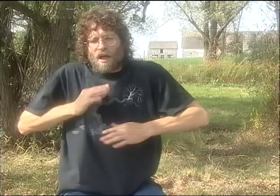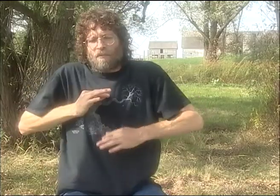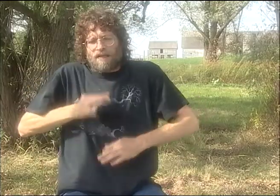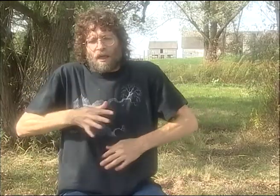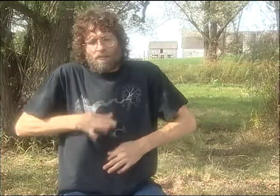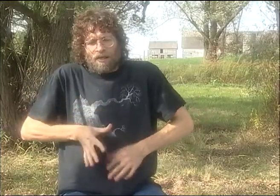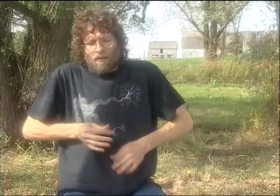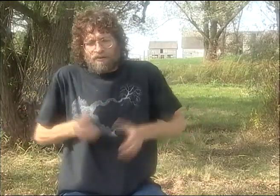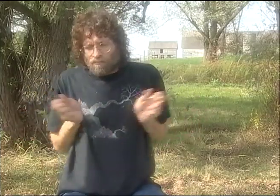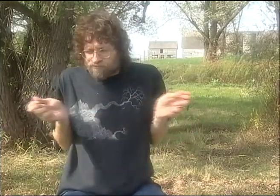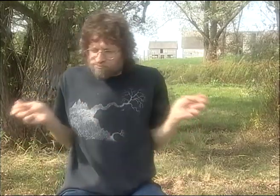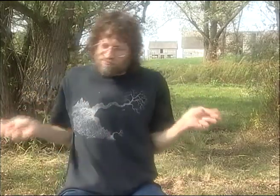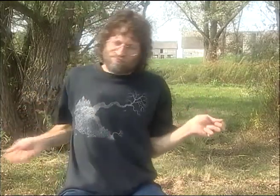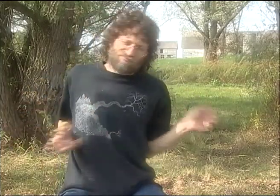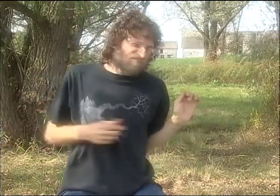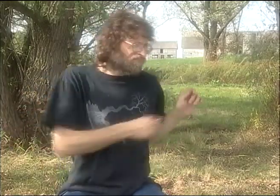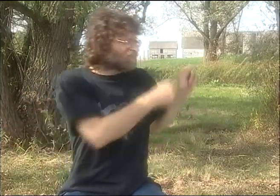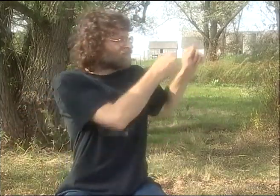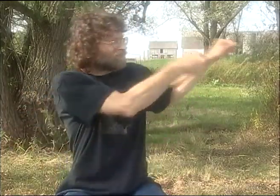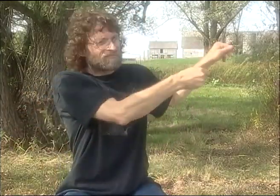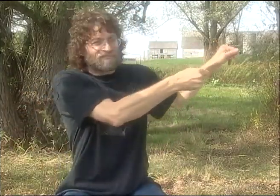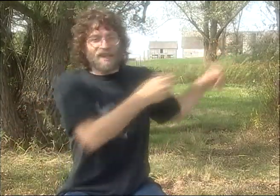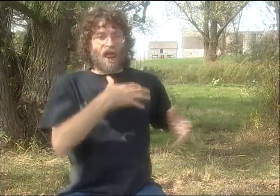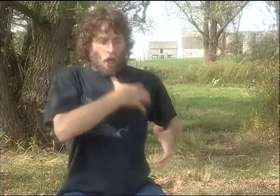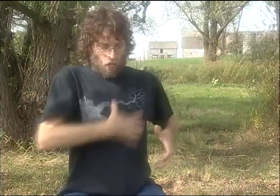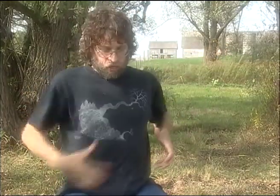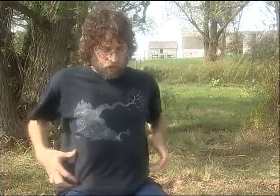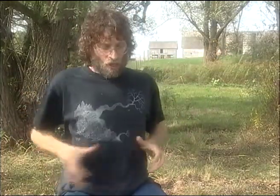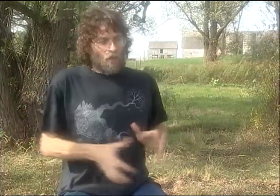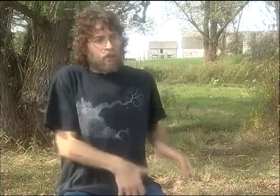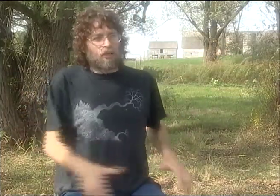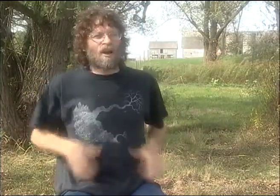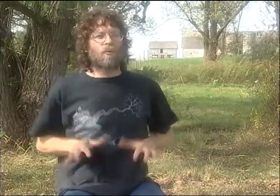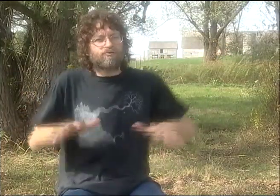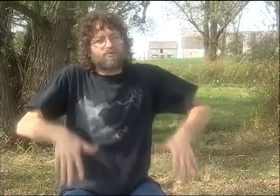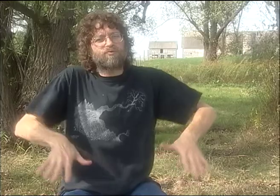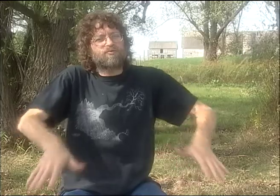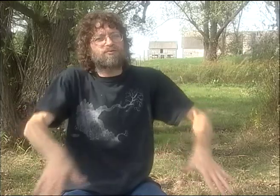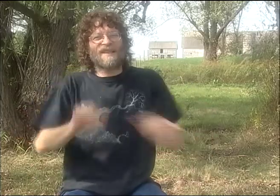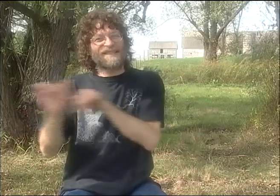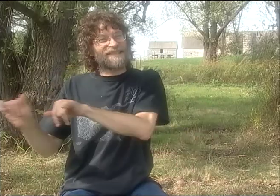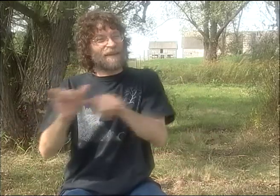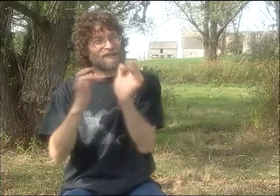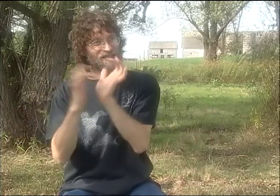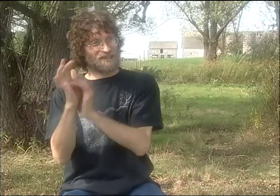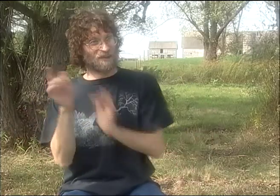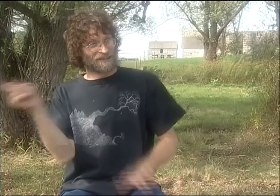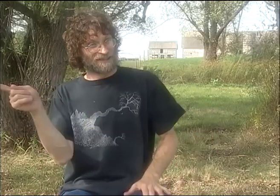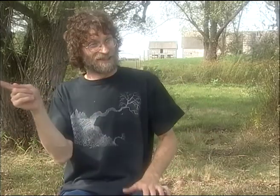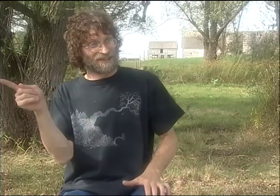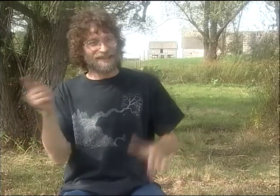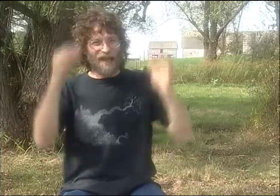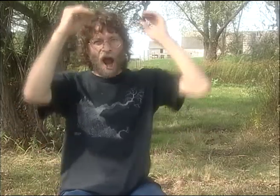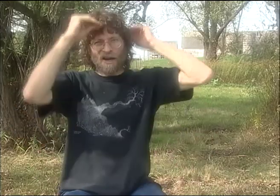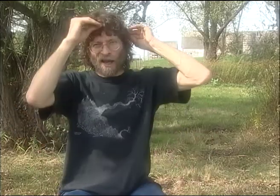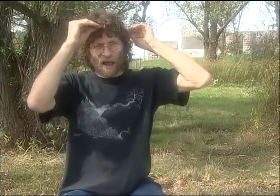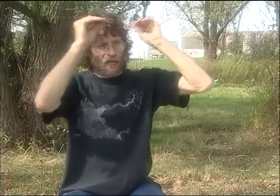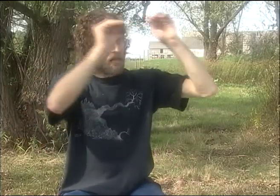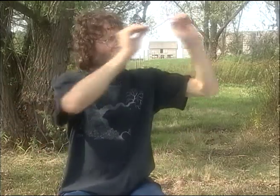BIG CONSTRUCTION CLOTHES ON AND WHAT HAVE YOU. HE GETS TO THE END OF THE AISLE, TAKES OFF ALL THOSE CLOTHES, AND UNDERNEATH HE HAS A LONG, FLOWING ROBE,